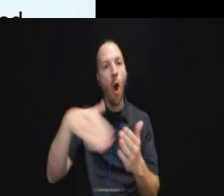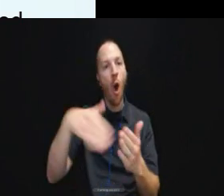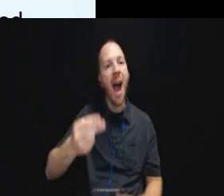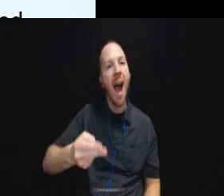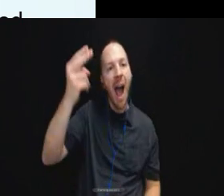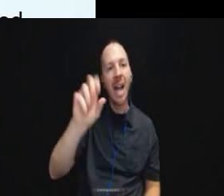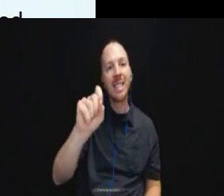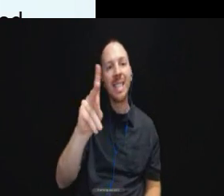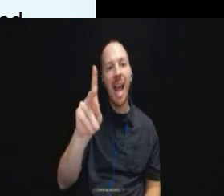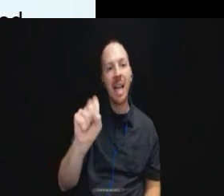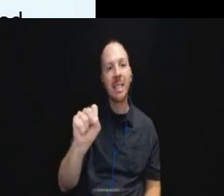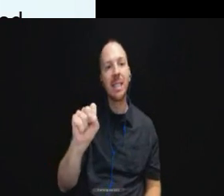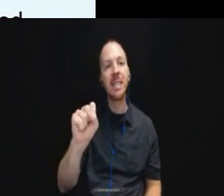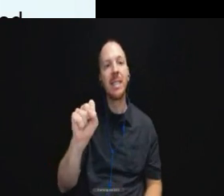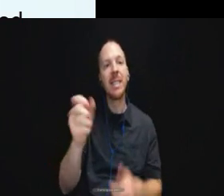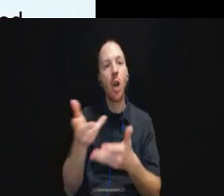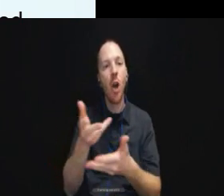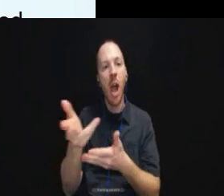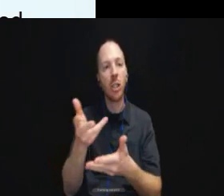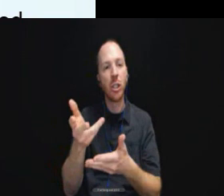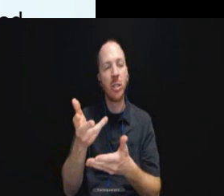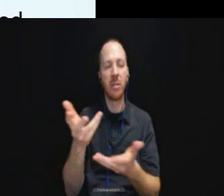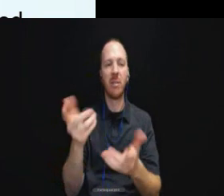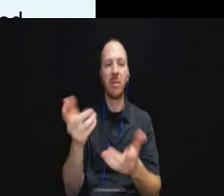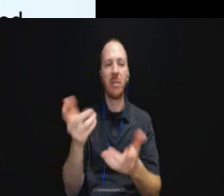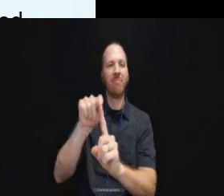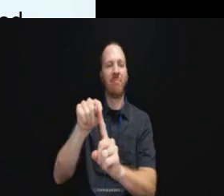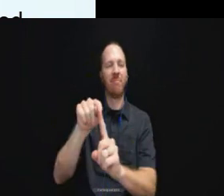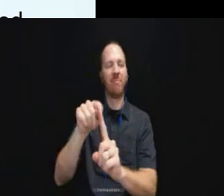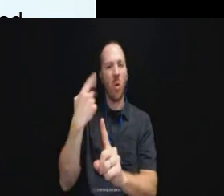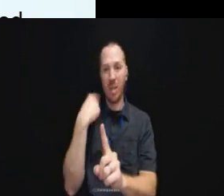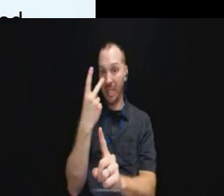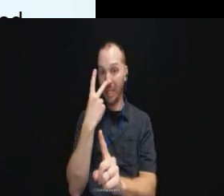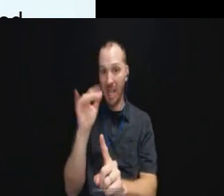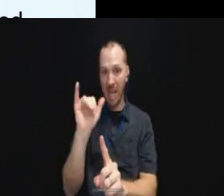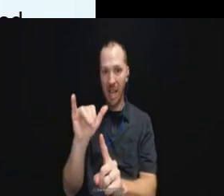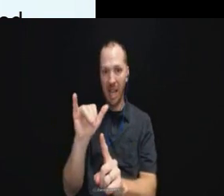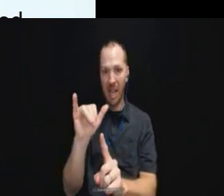And the first one of the times that we see this is the McBride case, McBride versus the